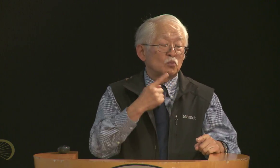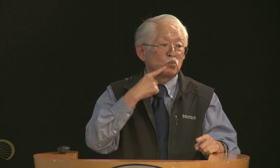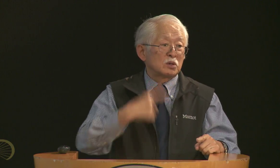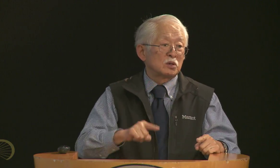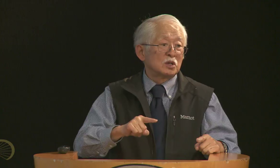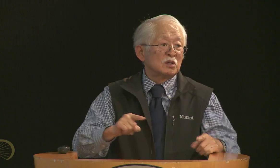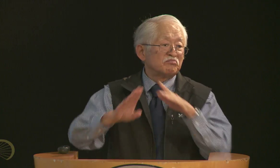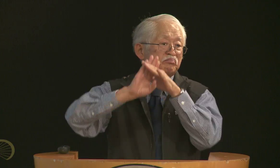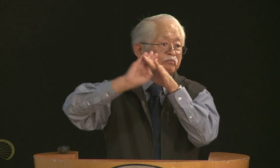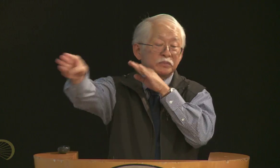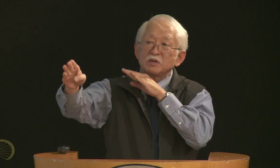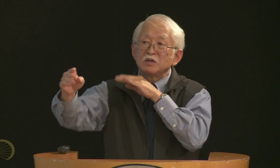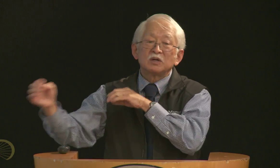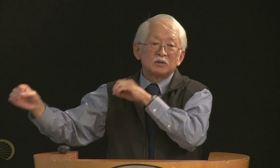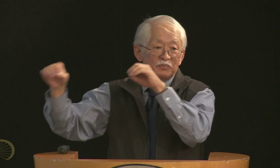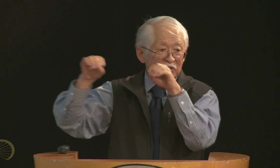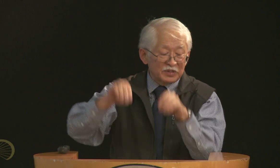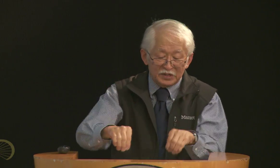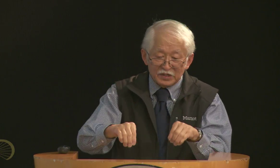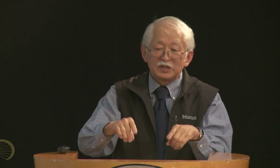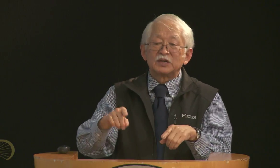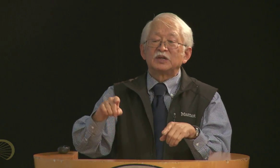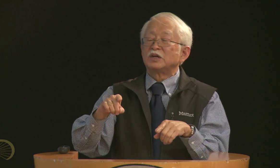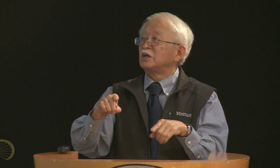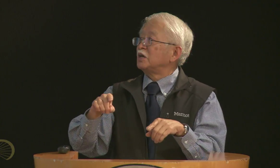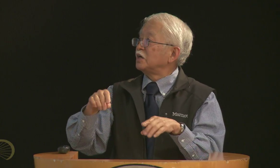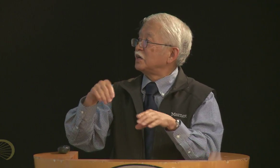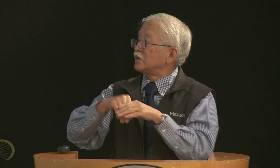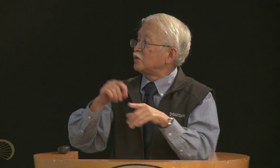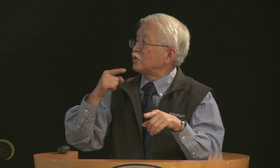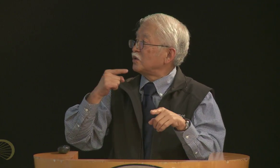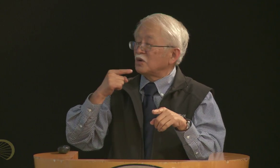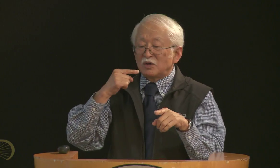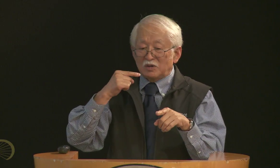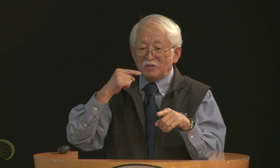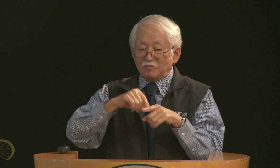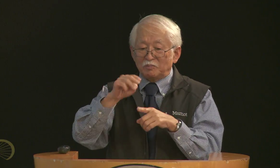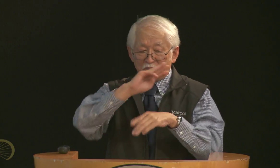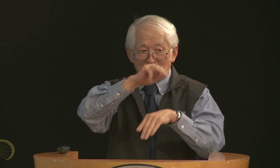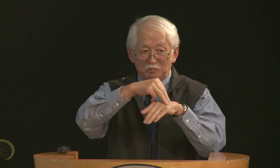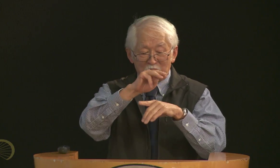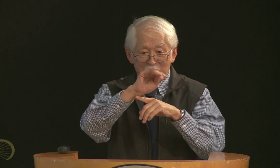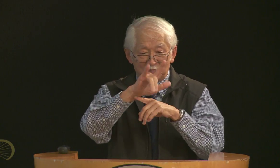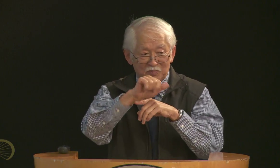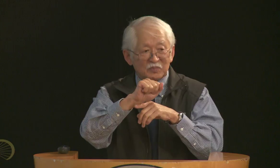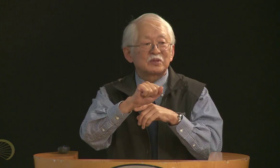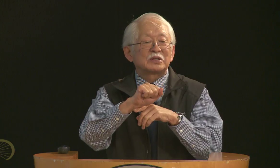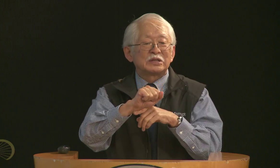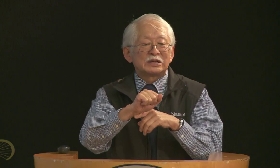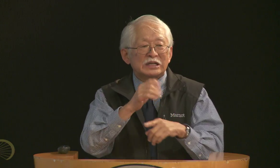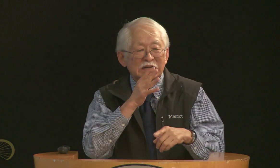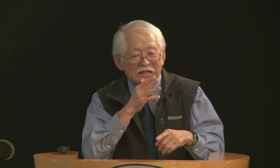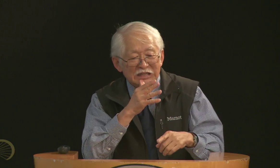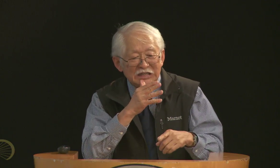the Philippines, a long time ago; he and his, his family were refugees,